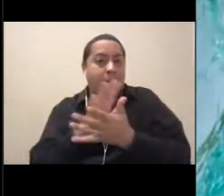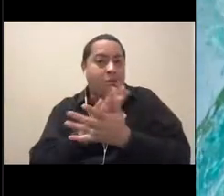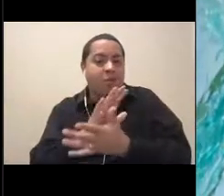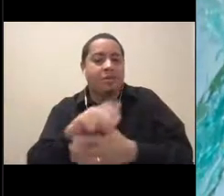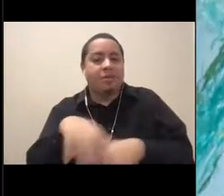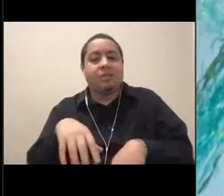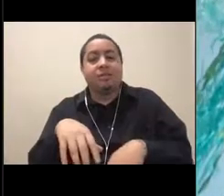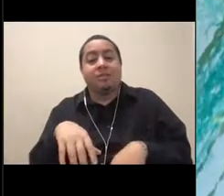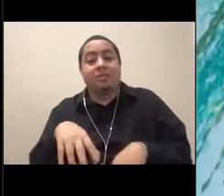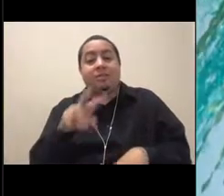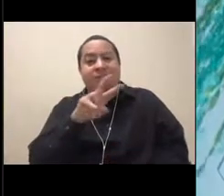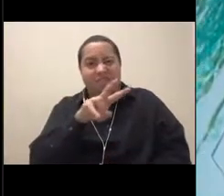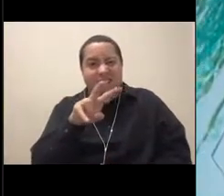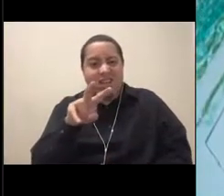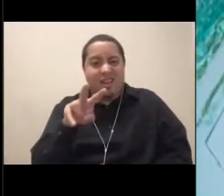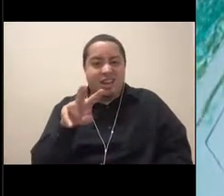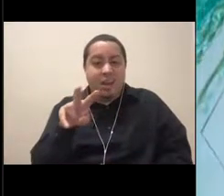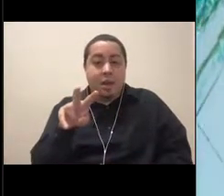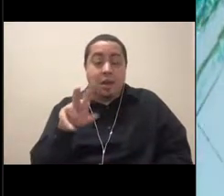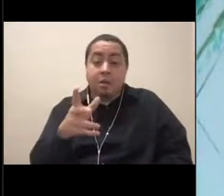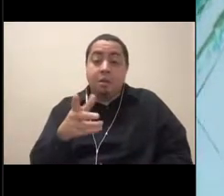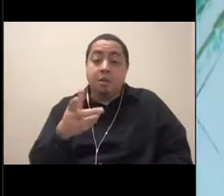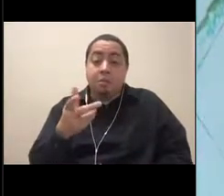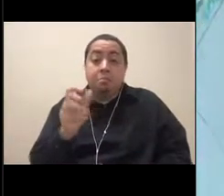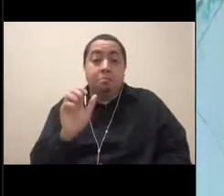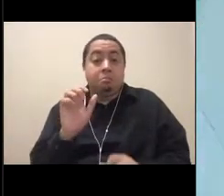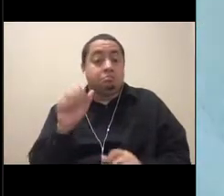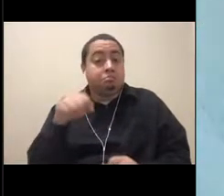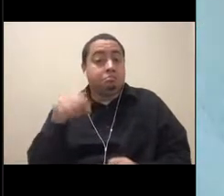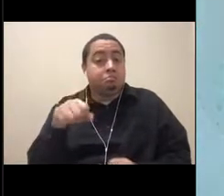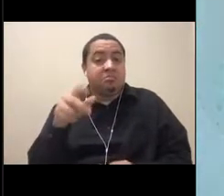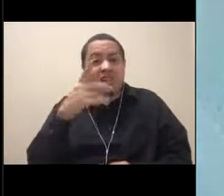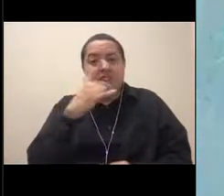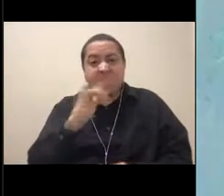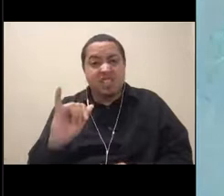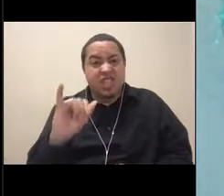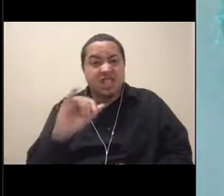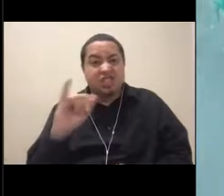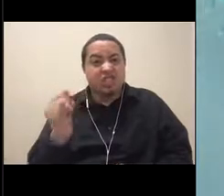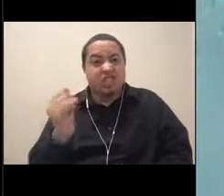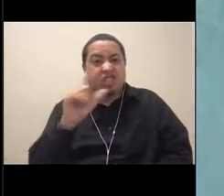plastic does look quite a bit like jellies. And it turns out that in the ocean